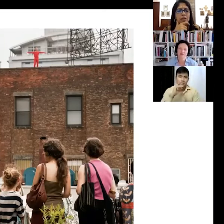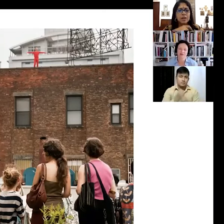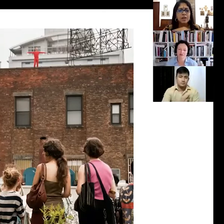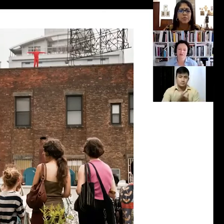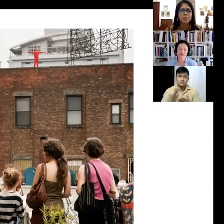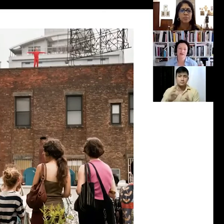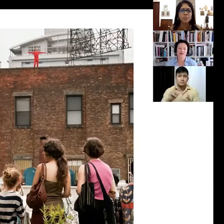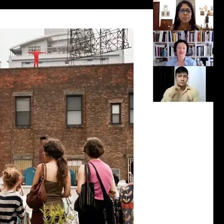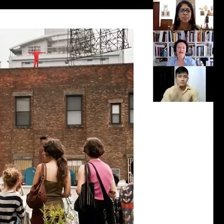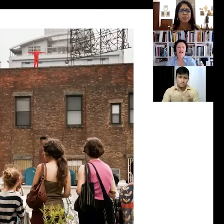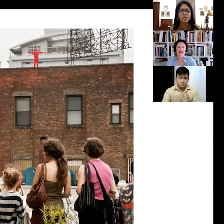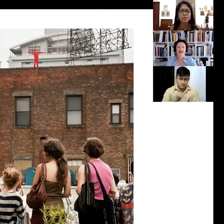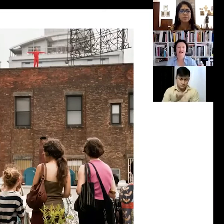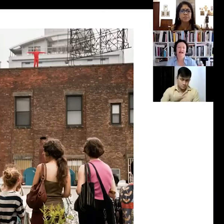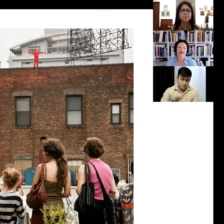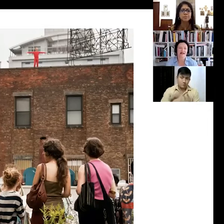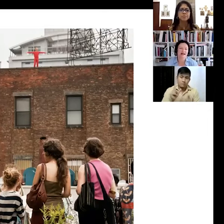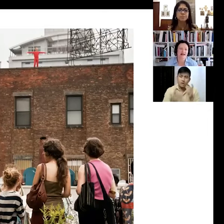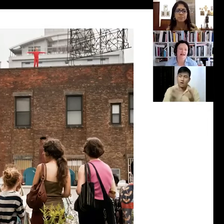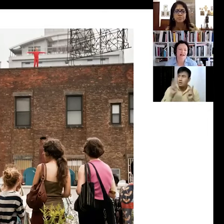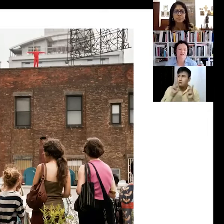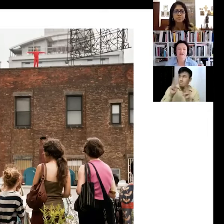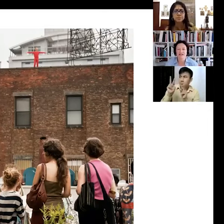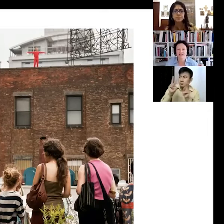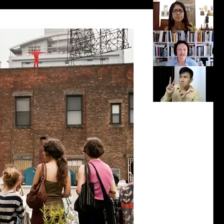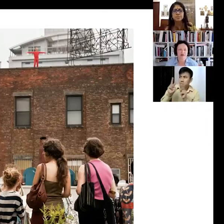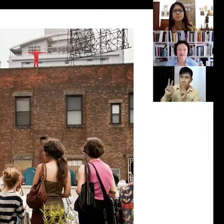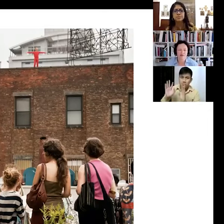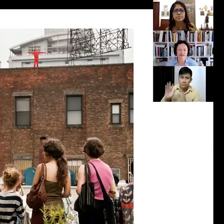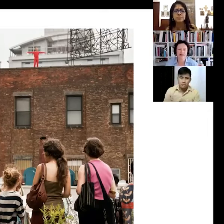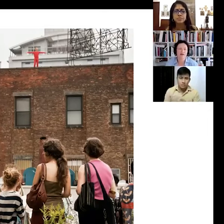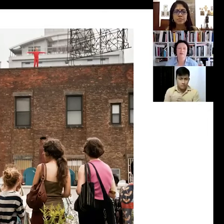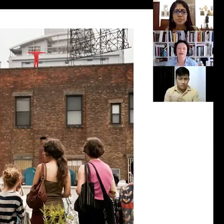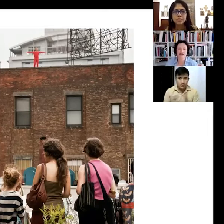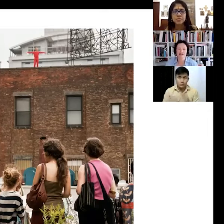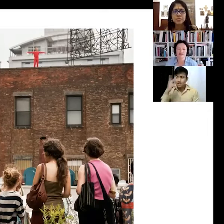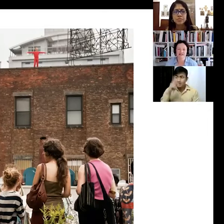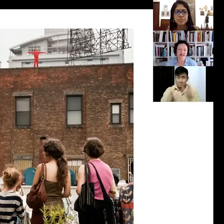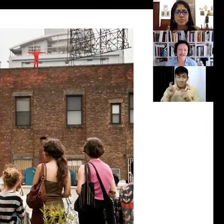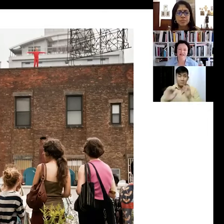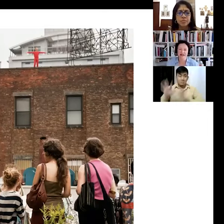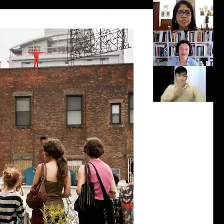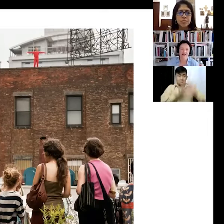also for the viewers, uh and that can really see a performance in a completely different setting than